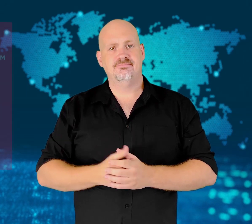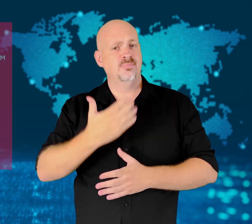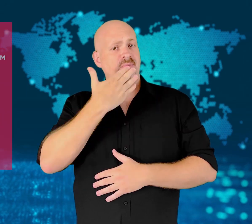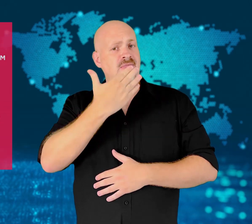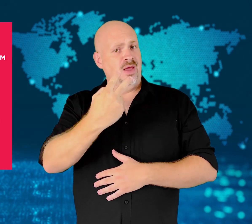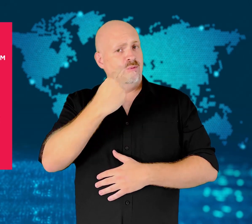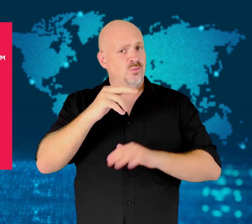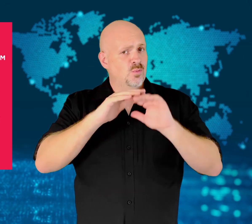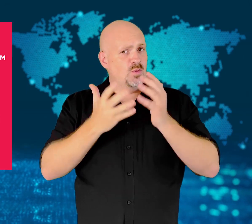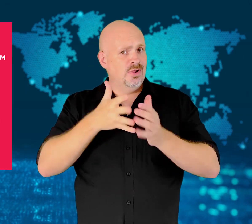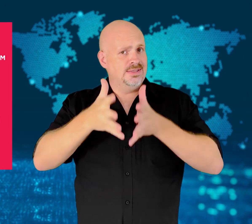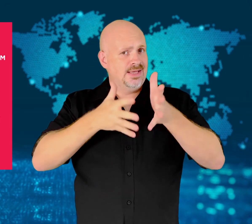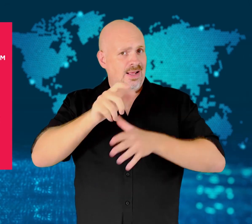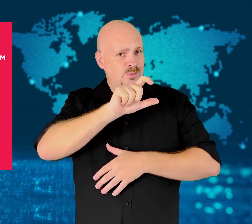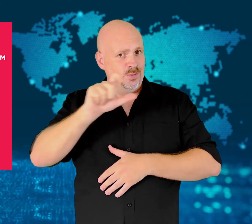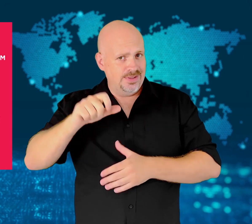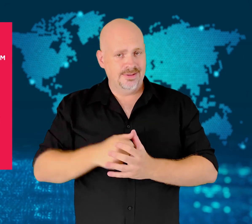Thank you for watching WorldSign Week.